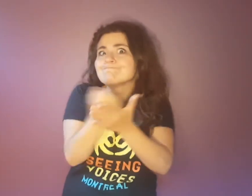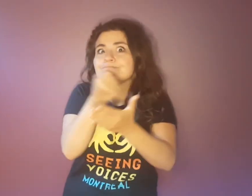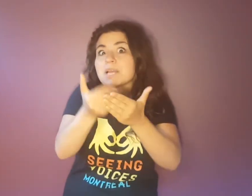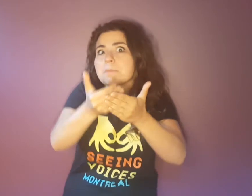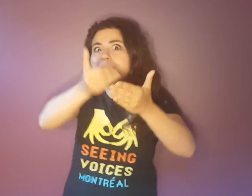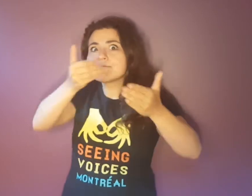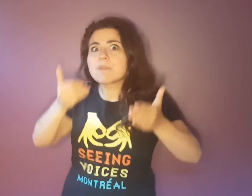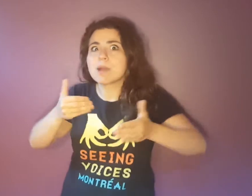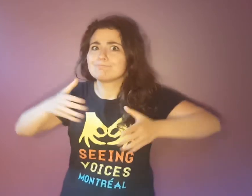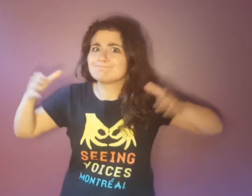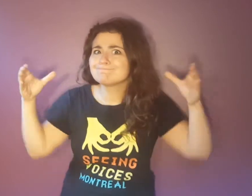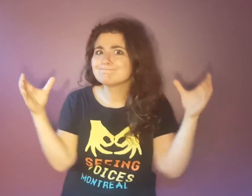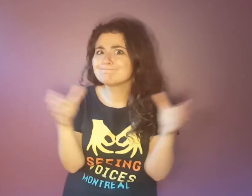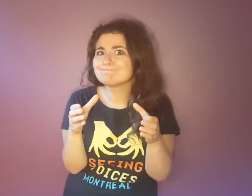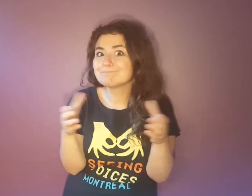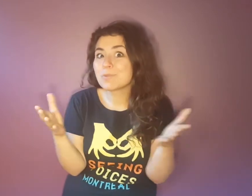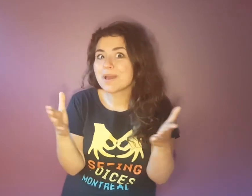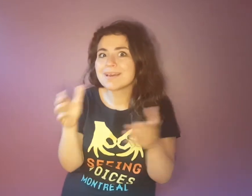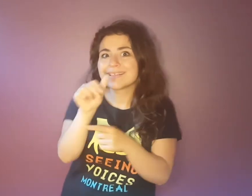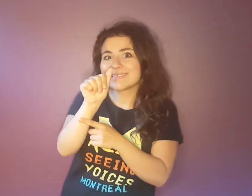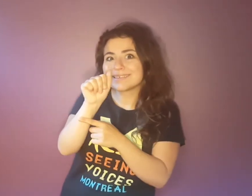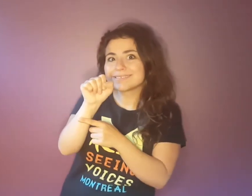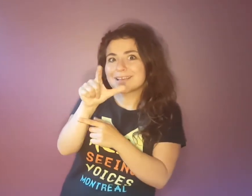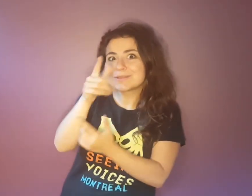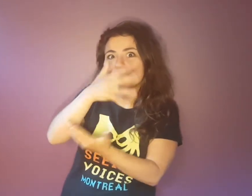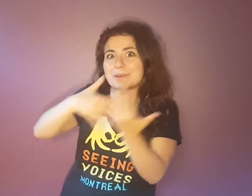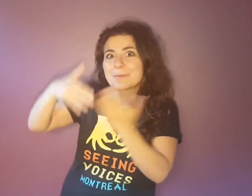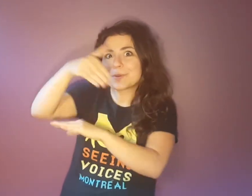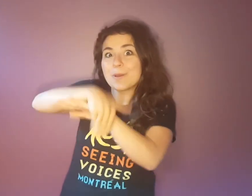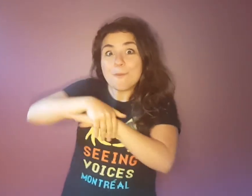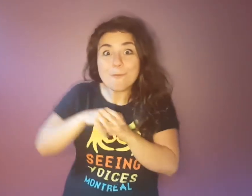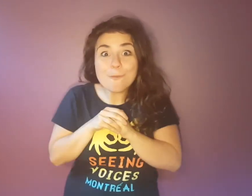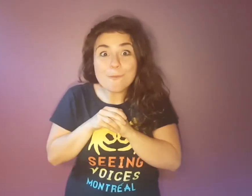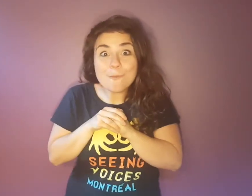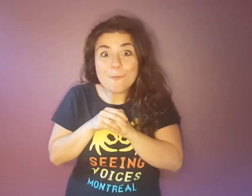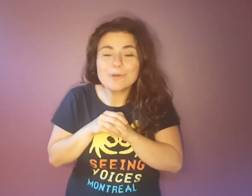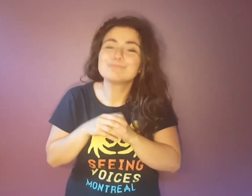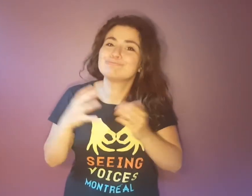Let's take the opportunity for one more ASL social night before that happens.